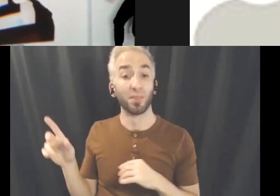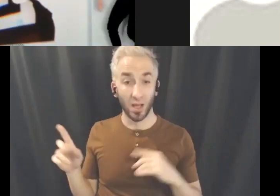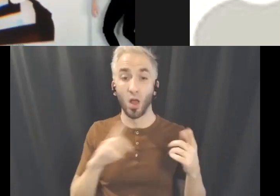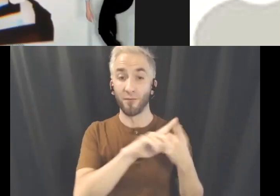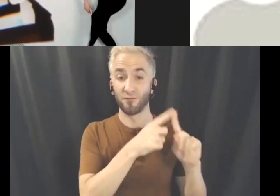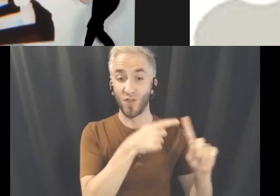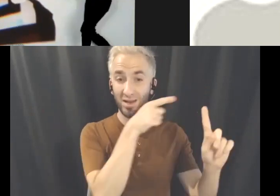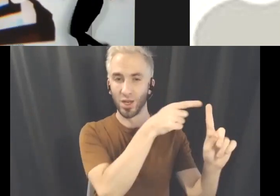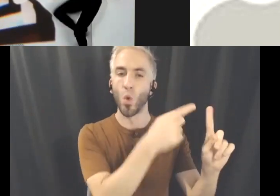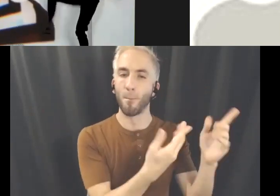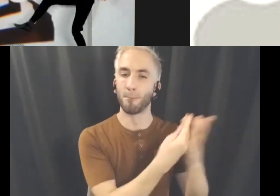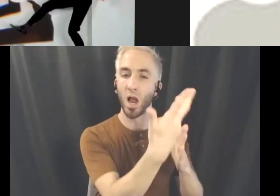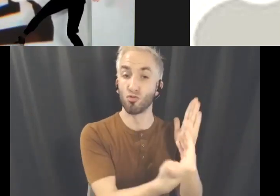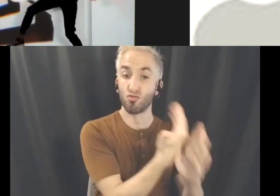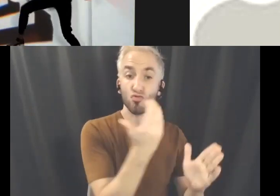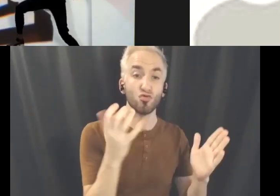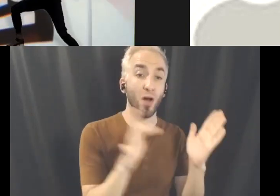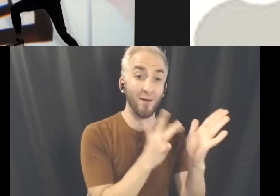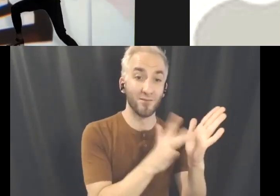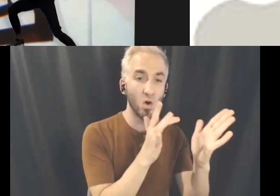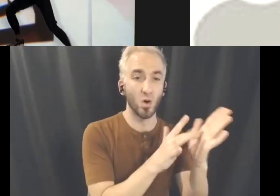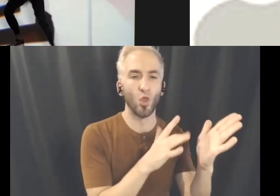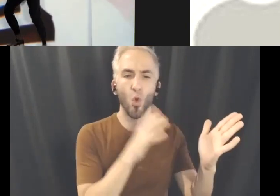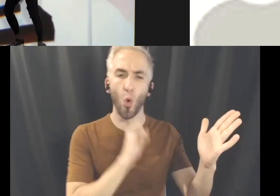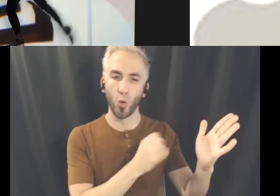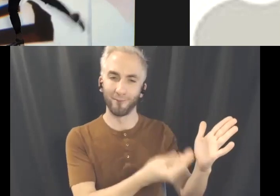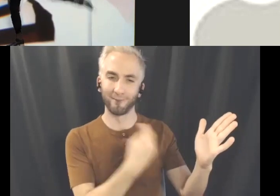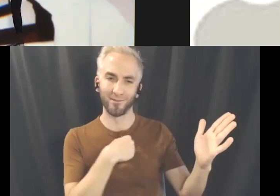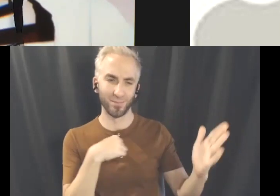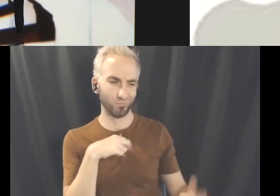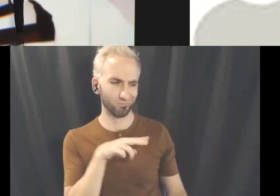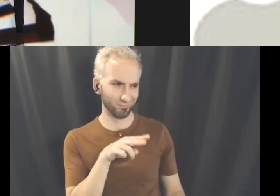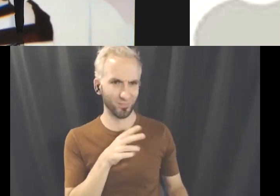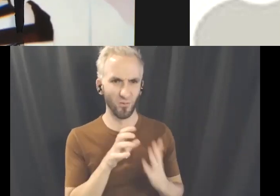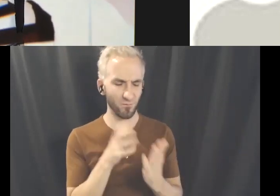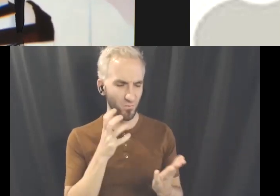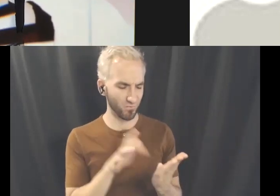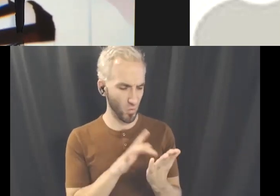who was upgrading. Not being much of a phone conversationalist, I gravitated toward photography